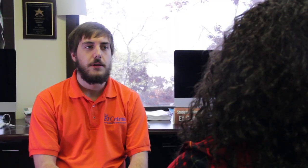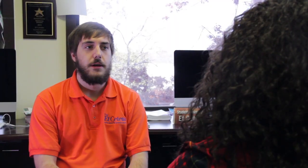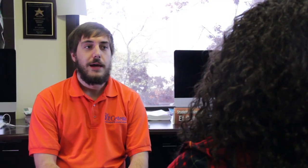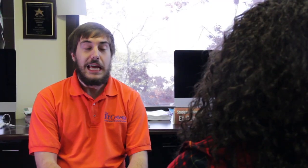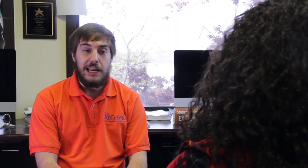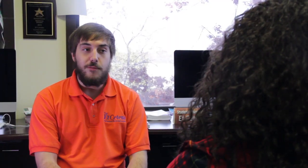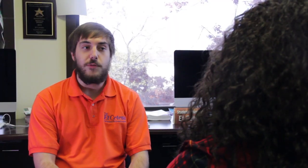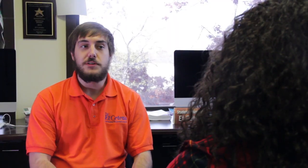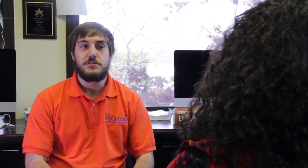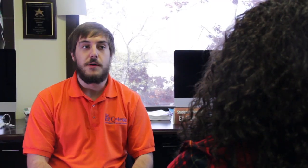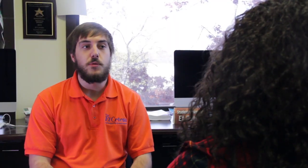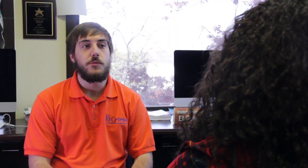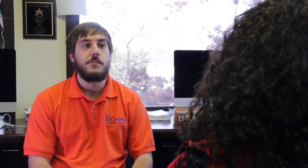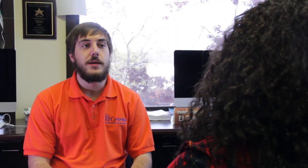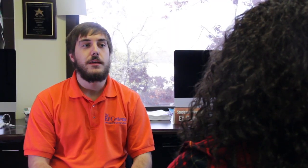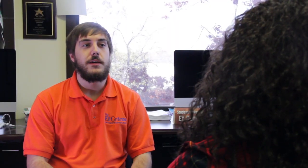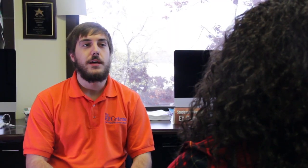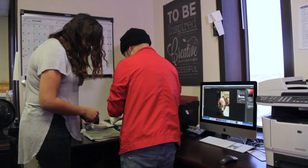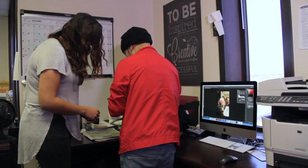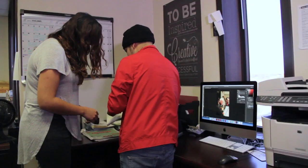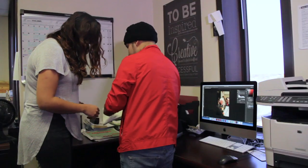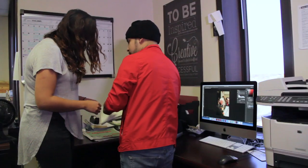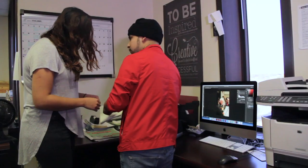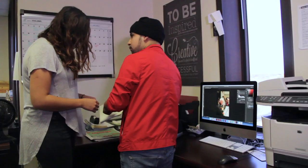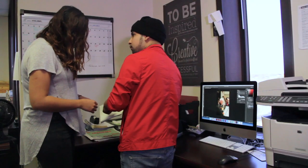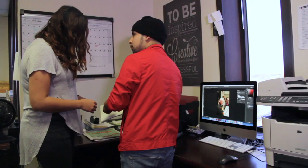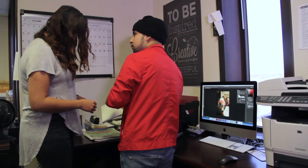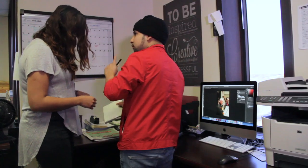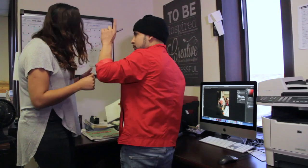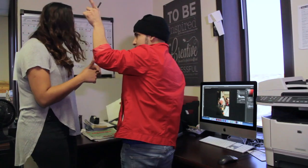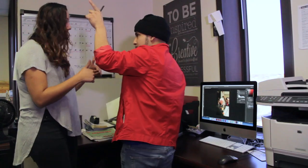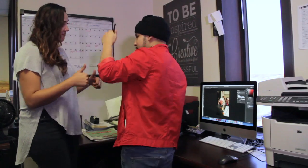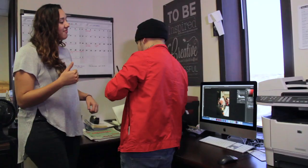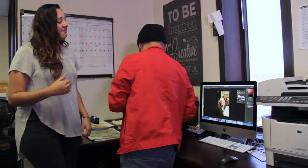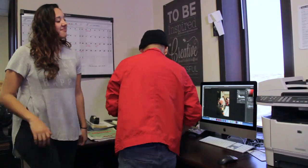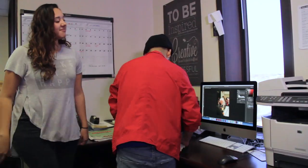I'll admit, at first, it was a little hard